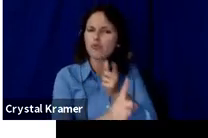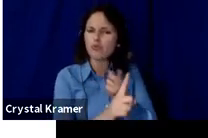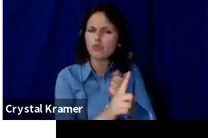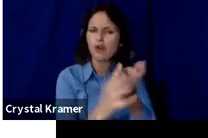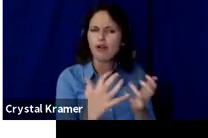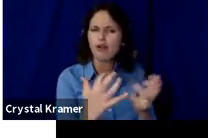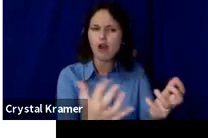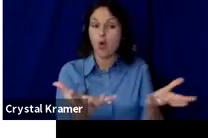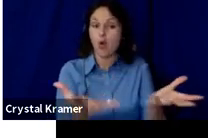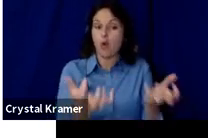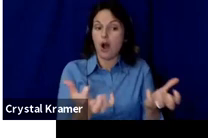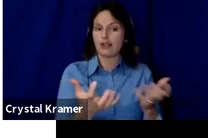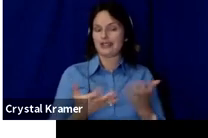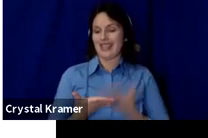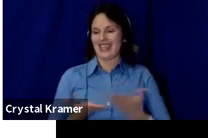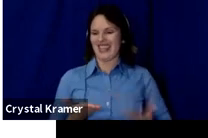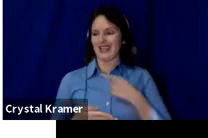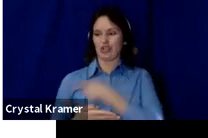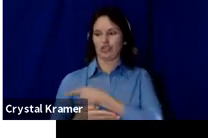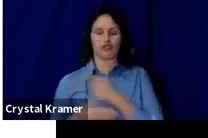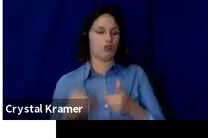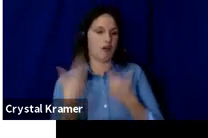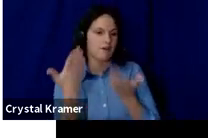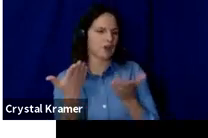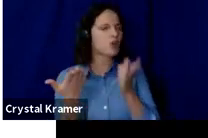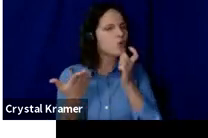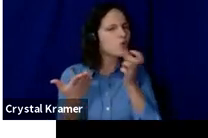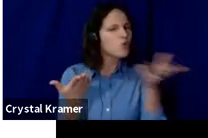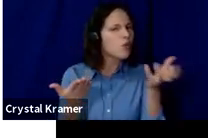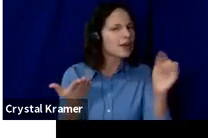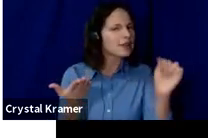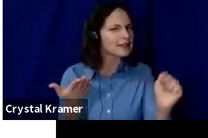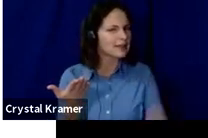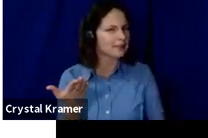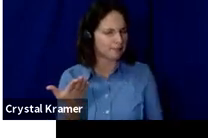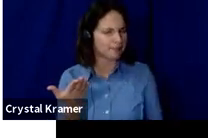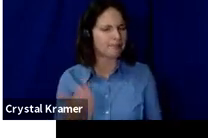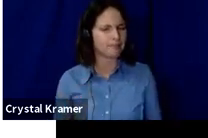you offer.